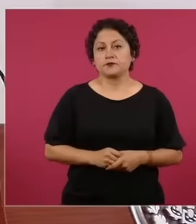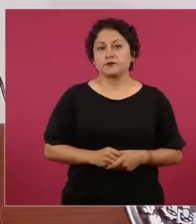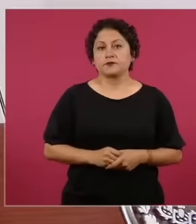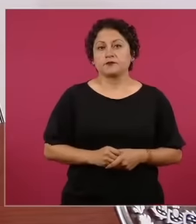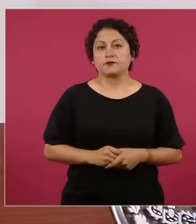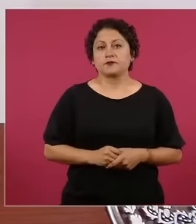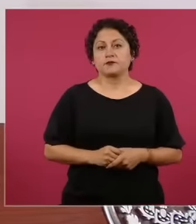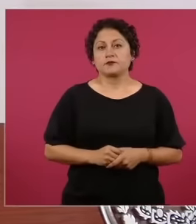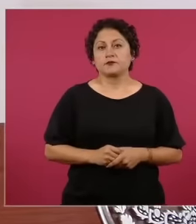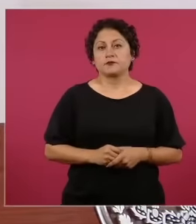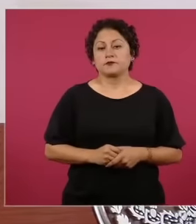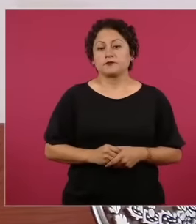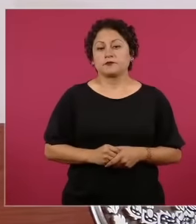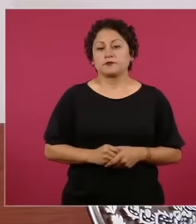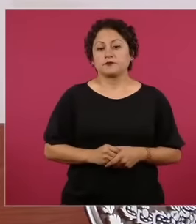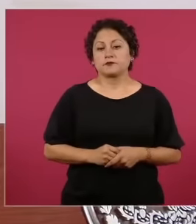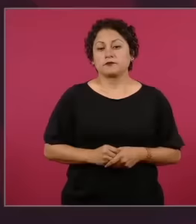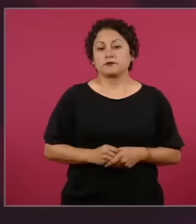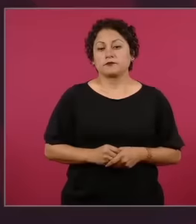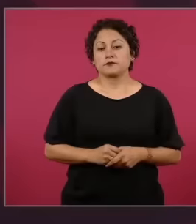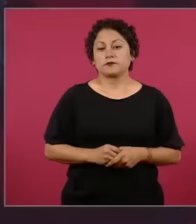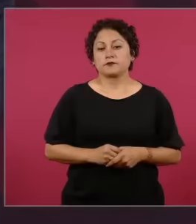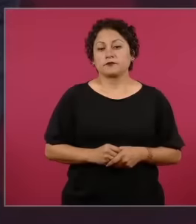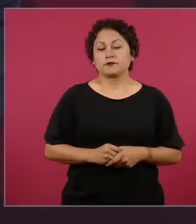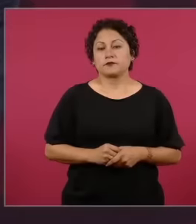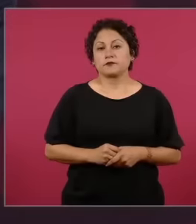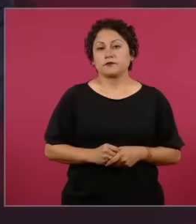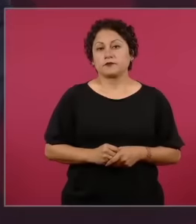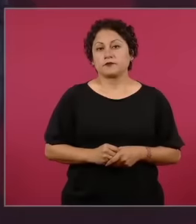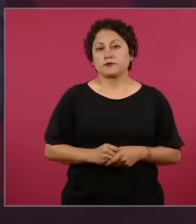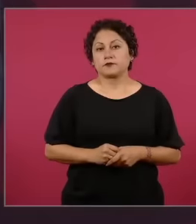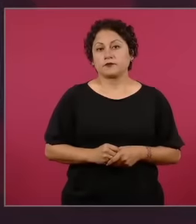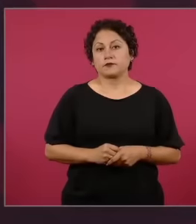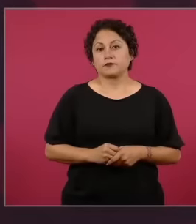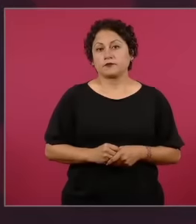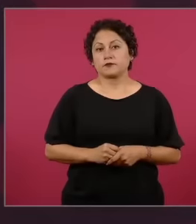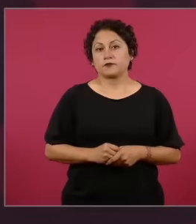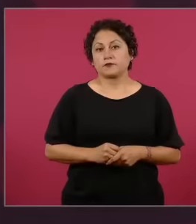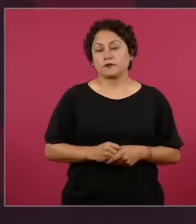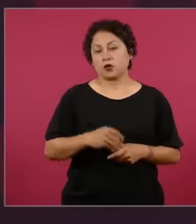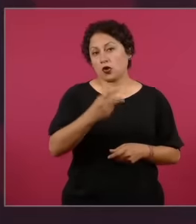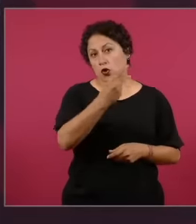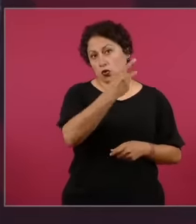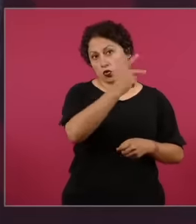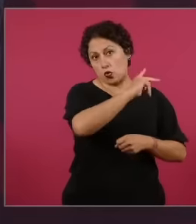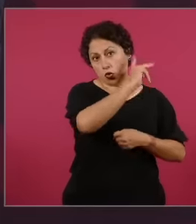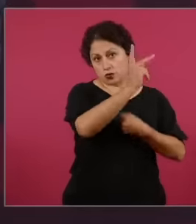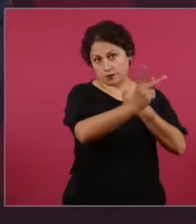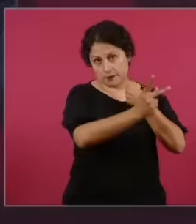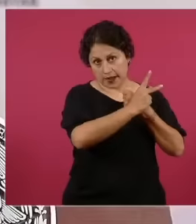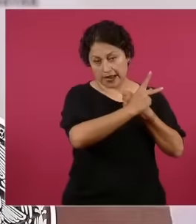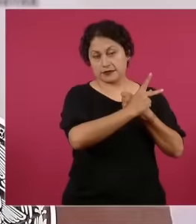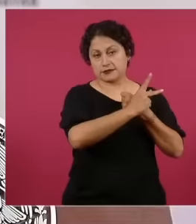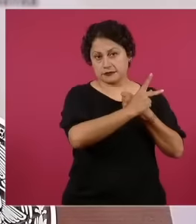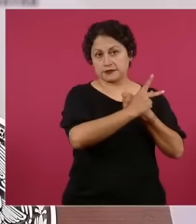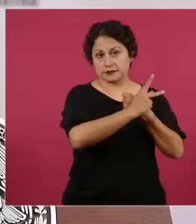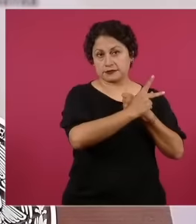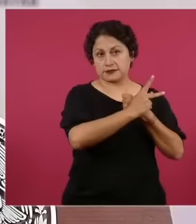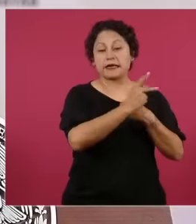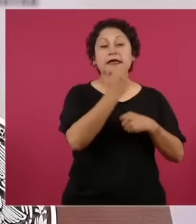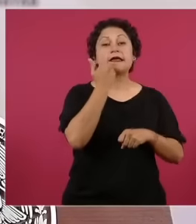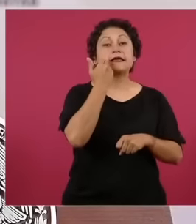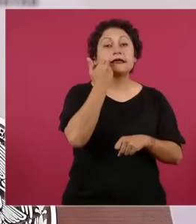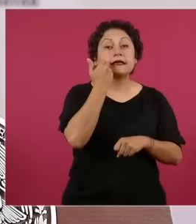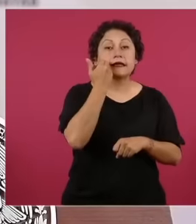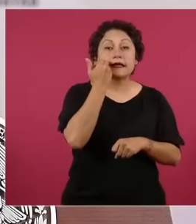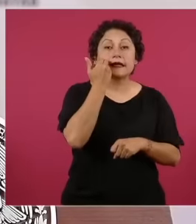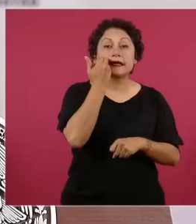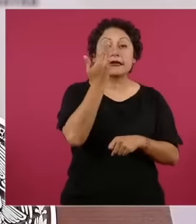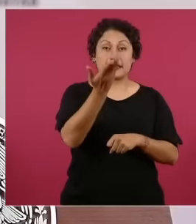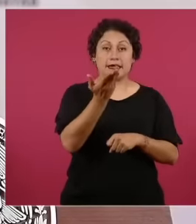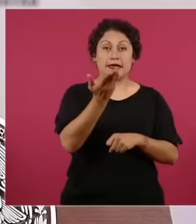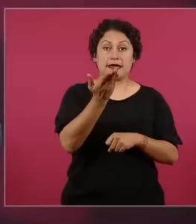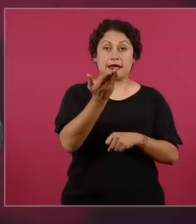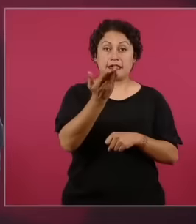would like to have interference in matters that only correspond to the Mexicans But